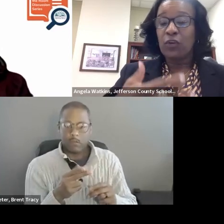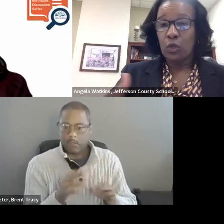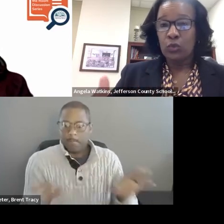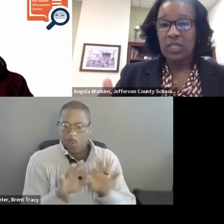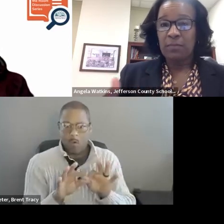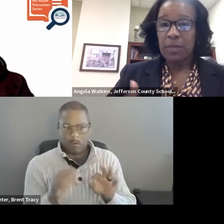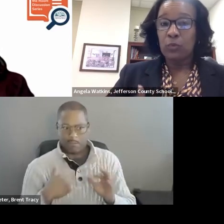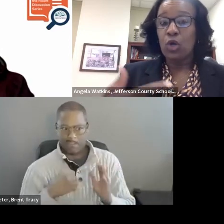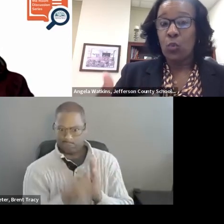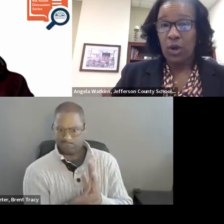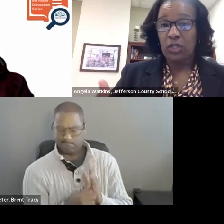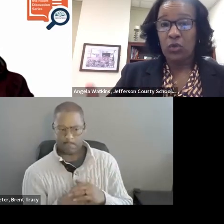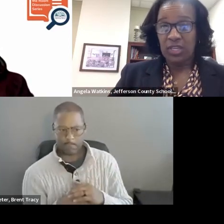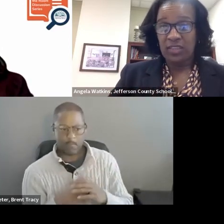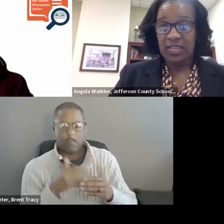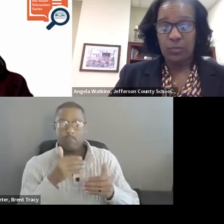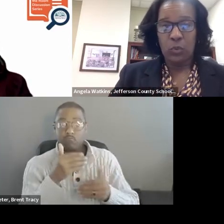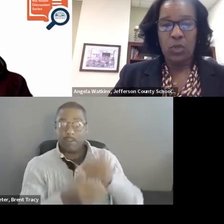flows and people know where to go to get that support.